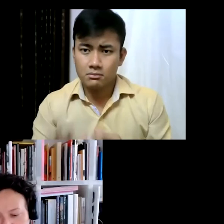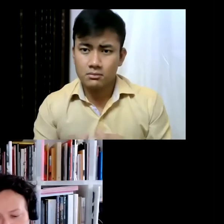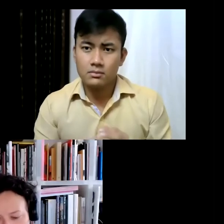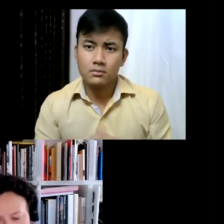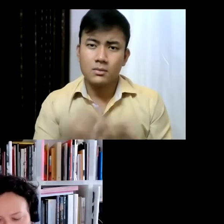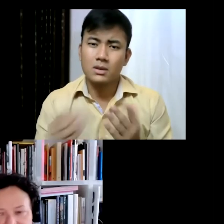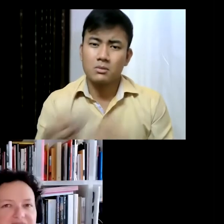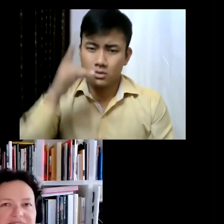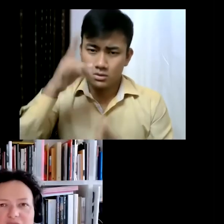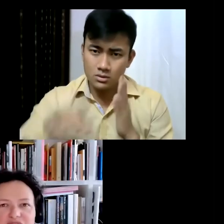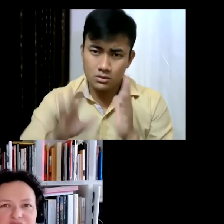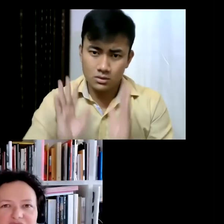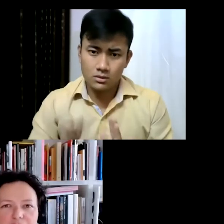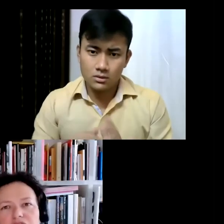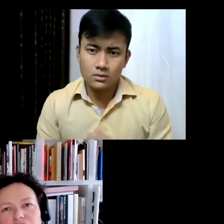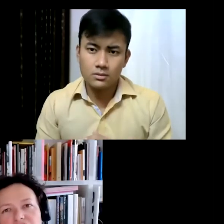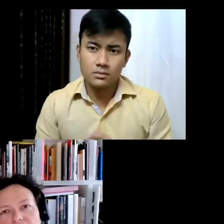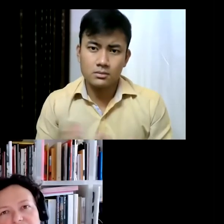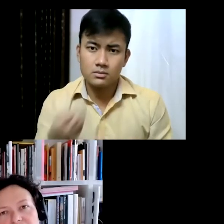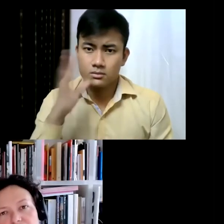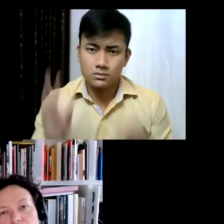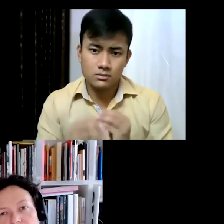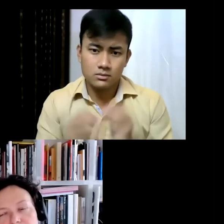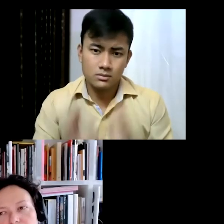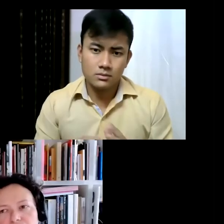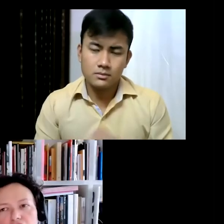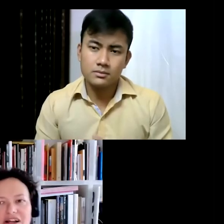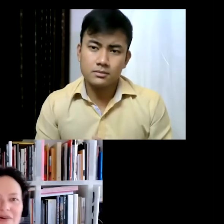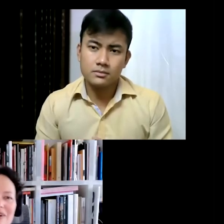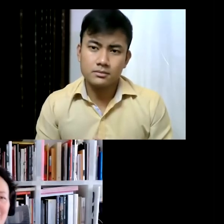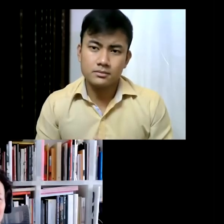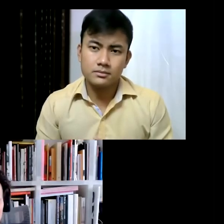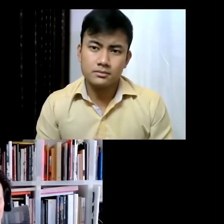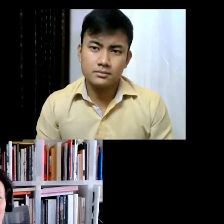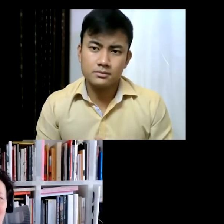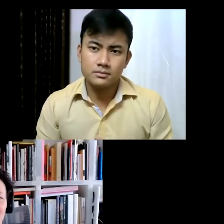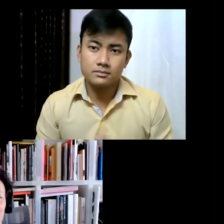piece by Sarah Z is now installing a beautiful garden in Oslo. So we like to also follow the